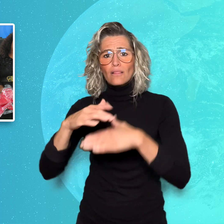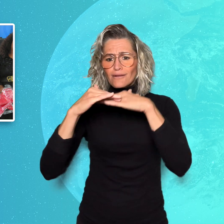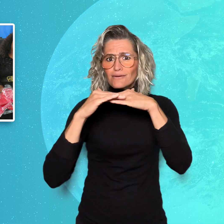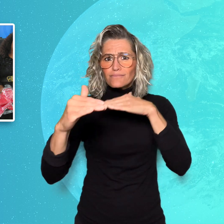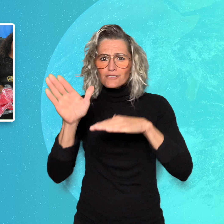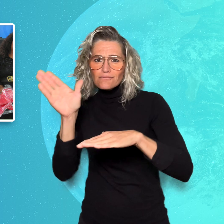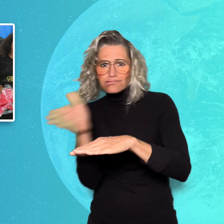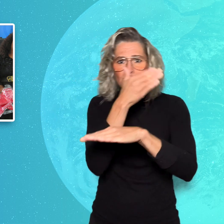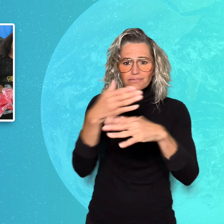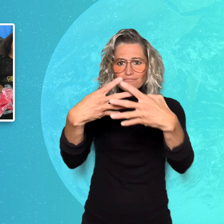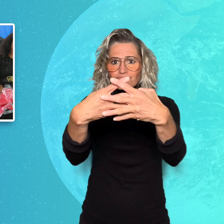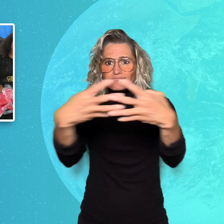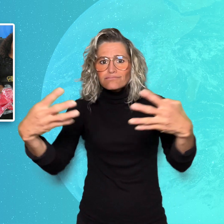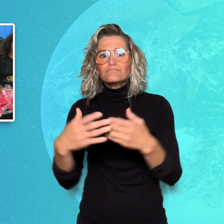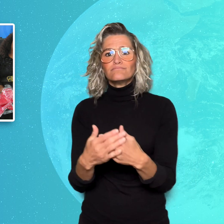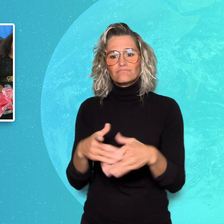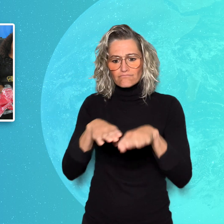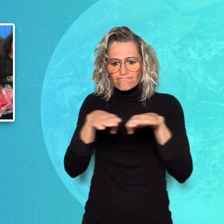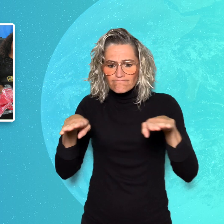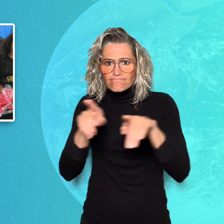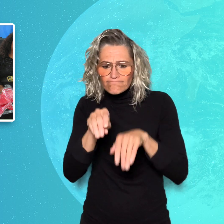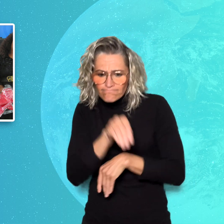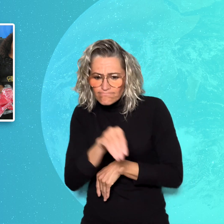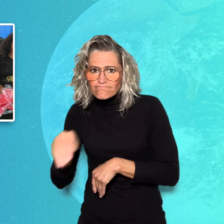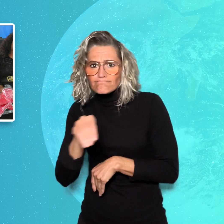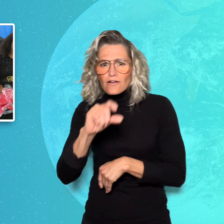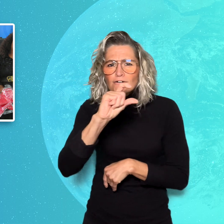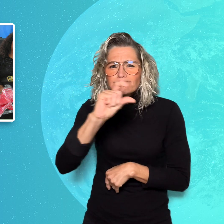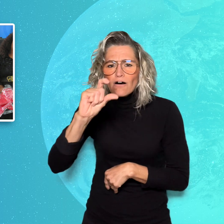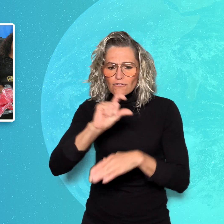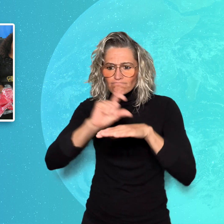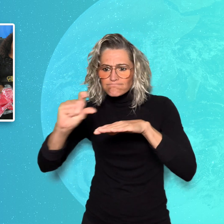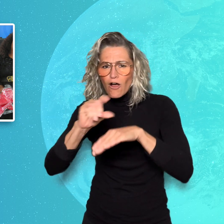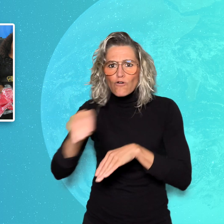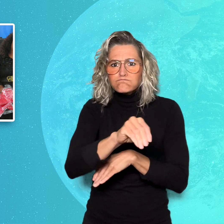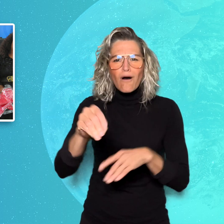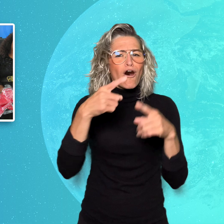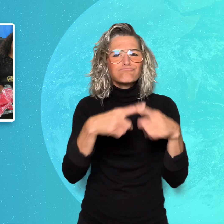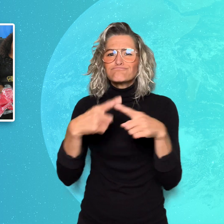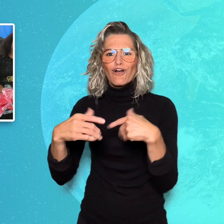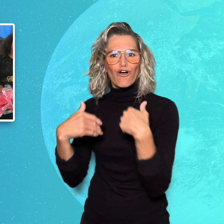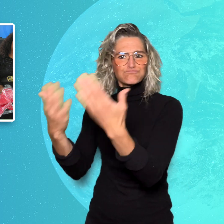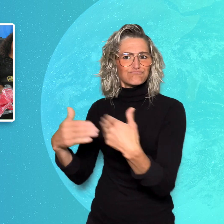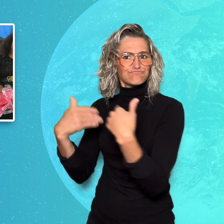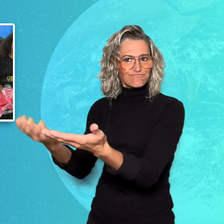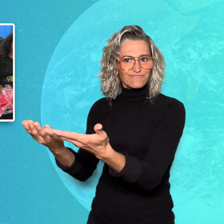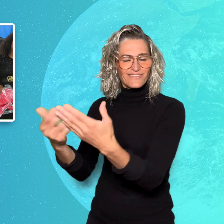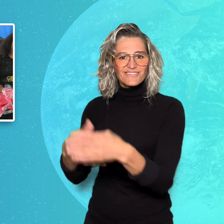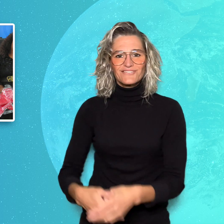floor chess, and chess pieces.